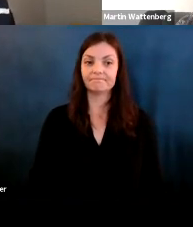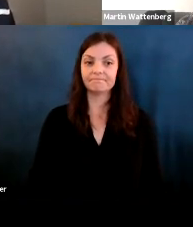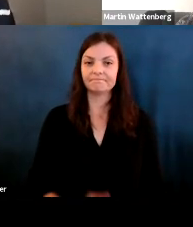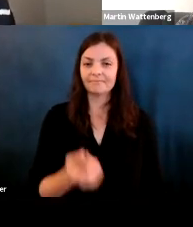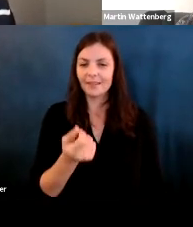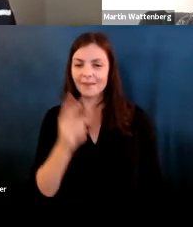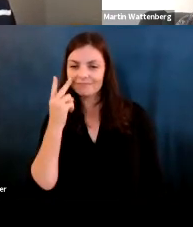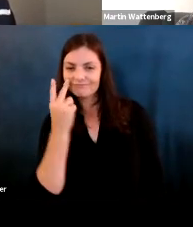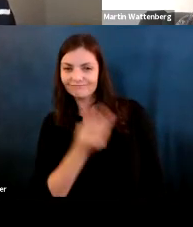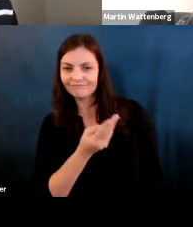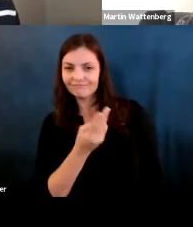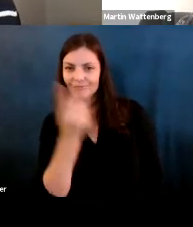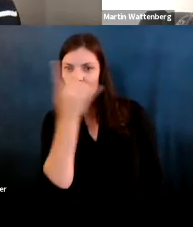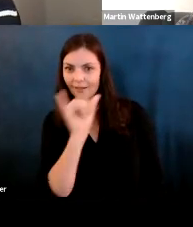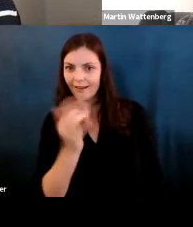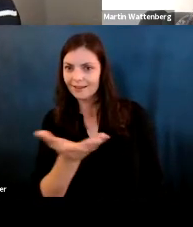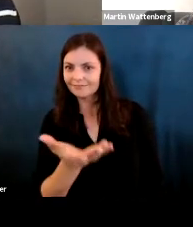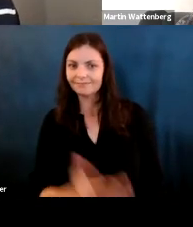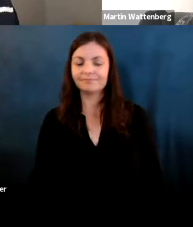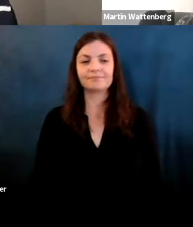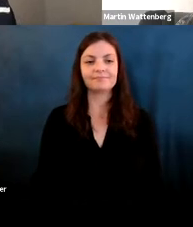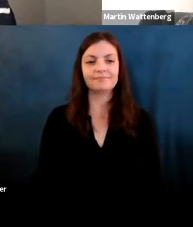Fernanda Viegas: Of what it looked like at the museum.